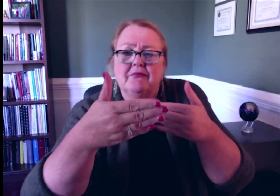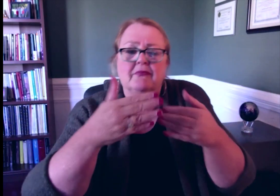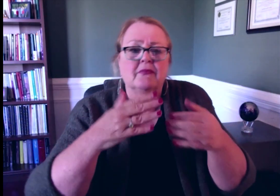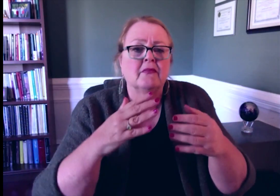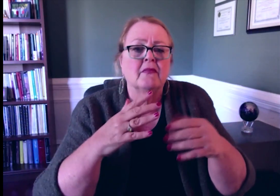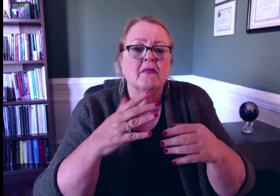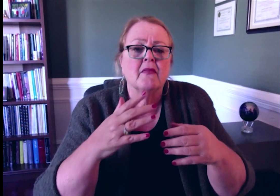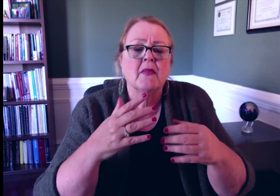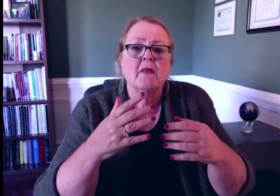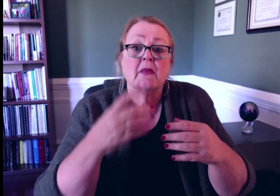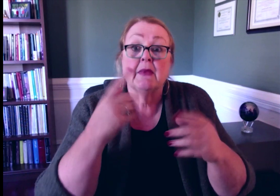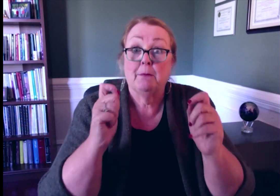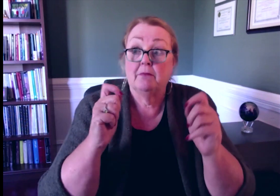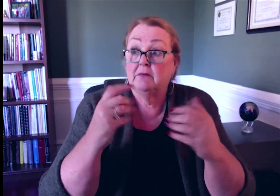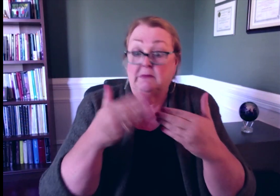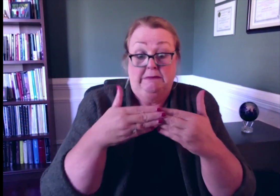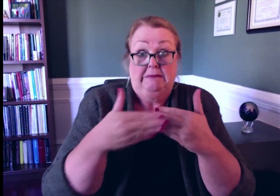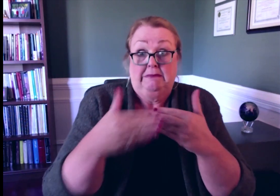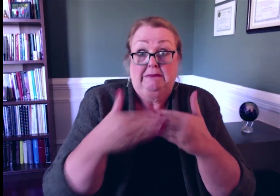to testing and certification.